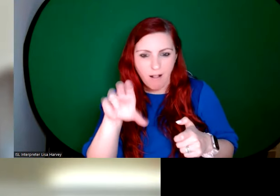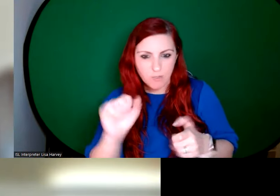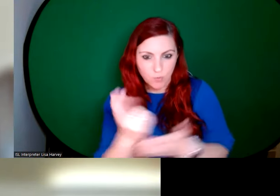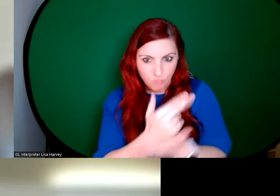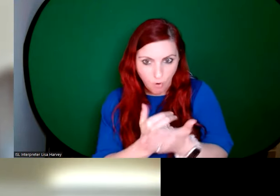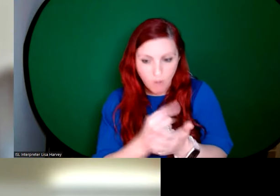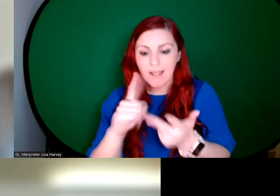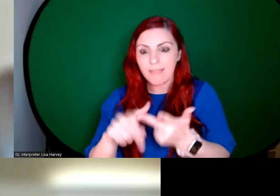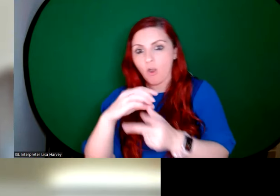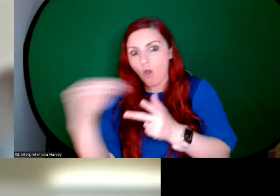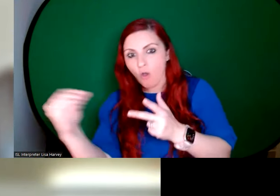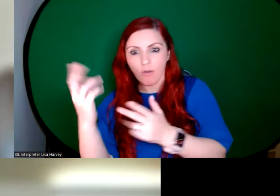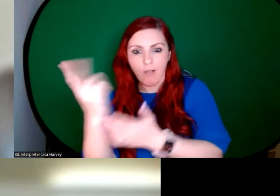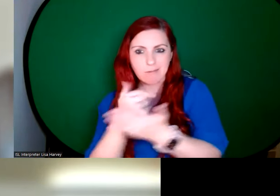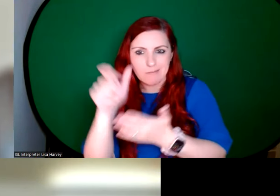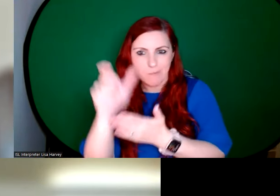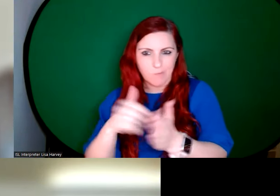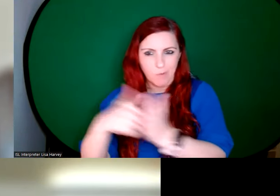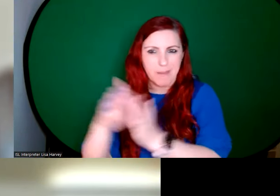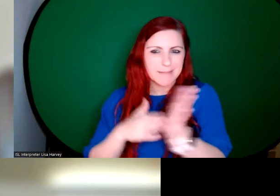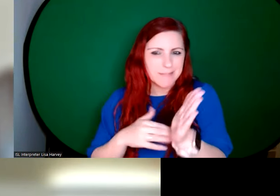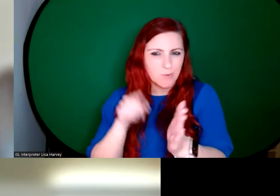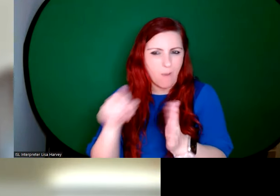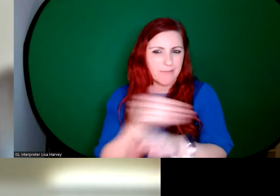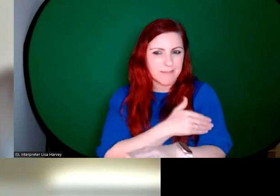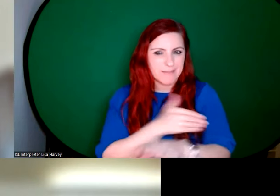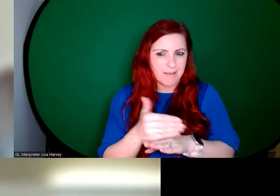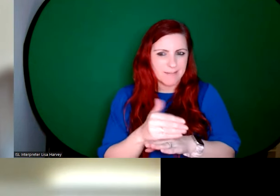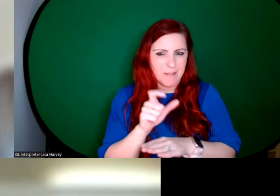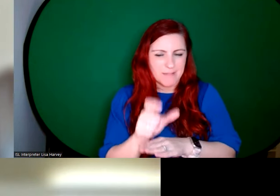So particularly in the early days, you do see a bit of a division of labour